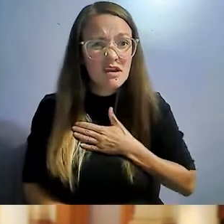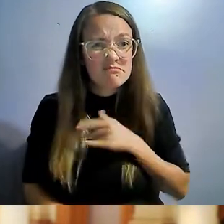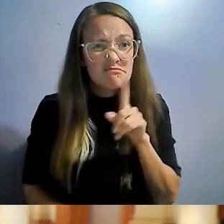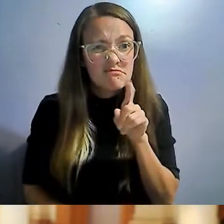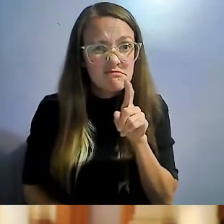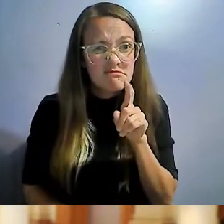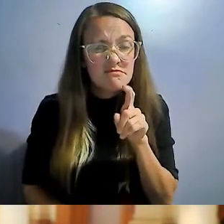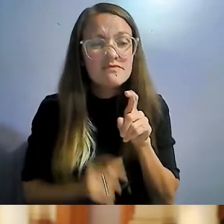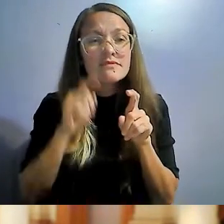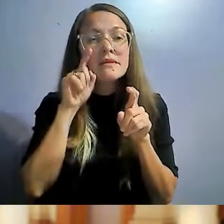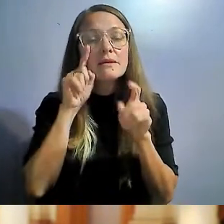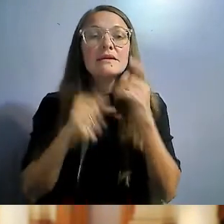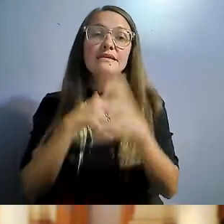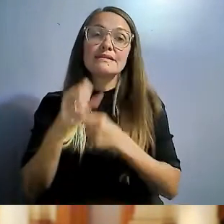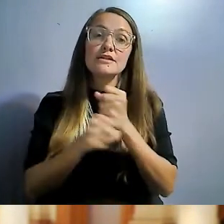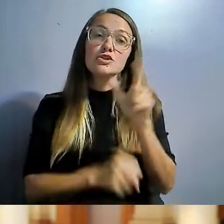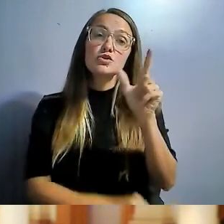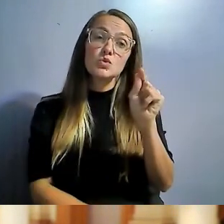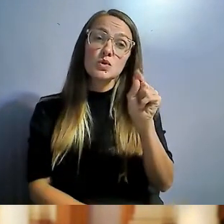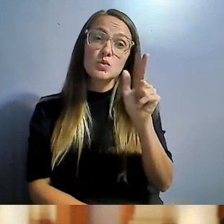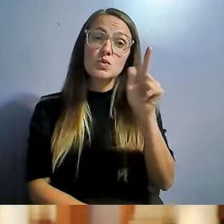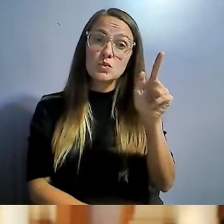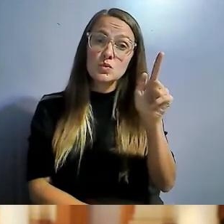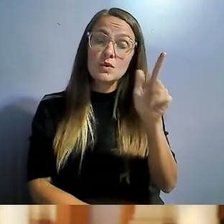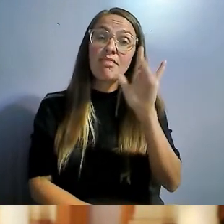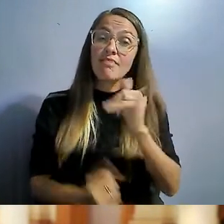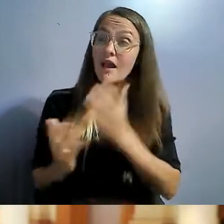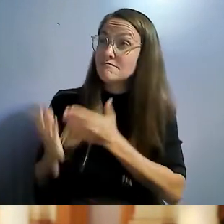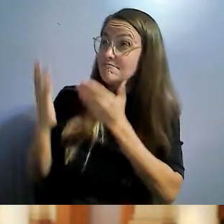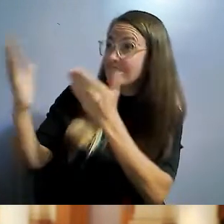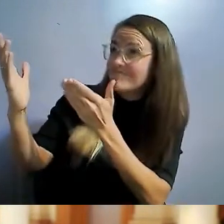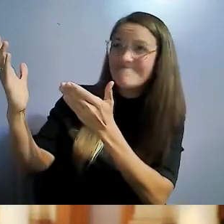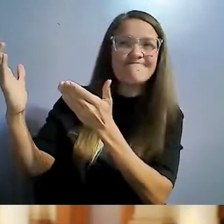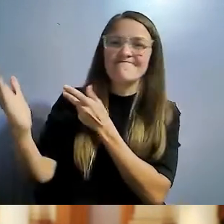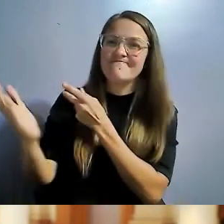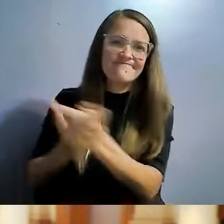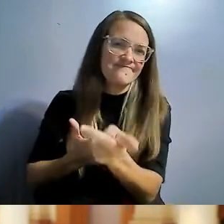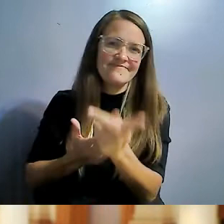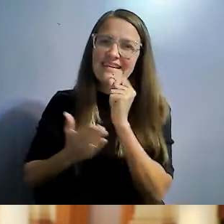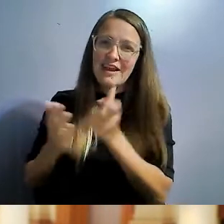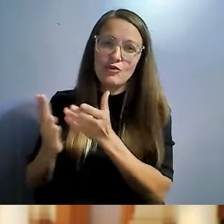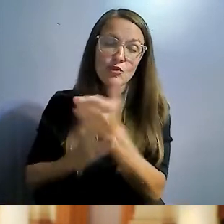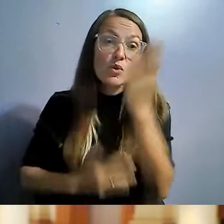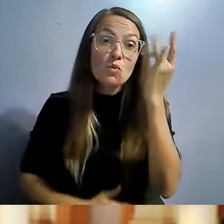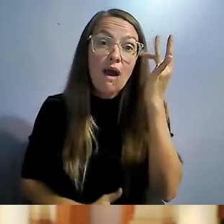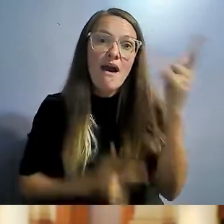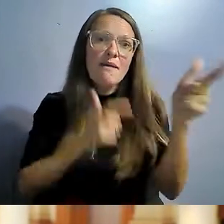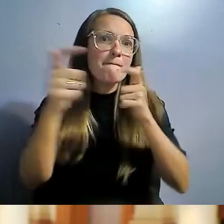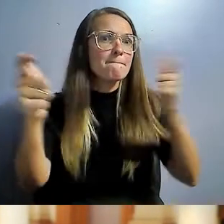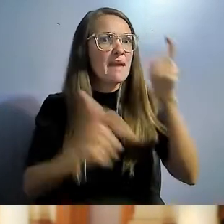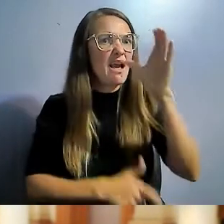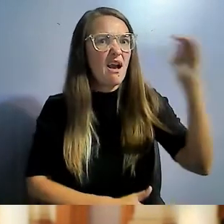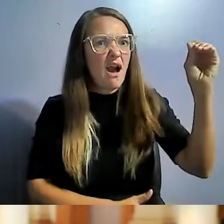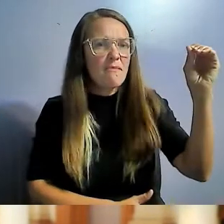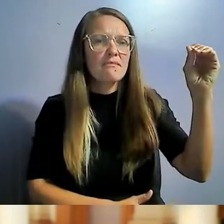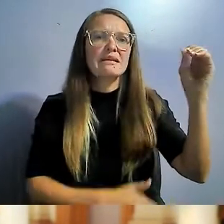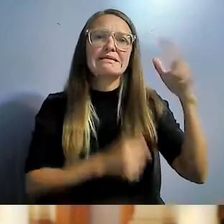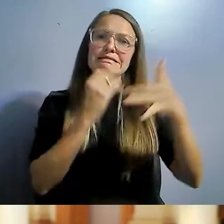The 2021 legislation didn't make it through the committee. Anally because of pressure from large tech companies and tractor manufacturers.